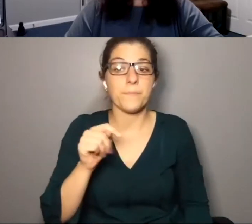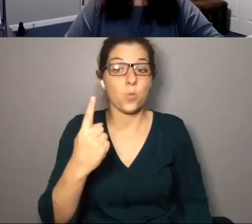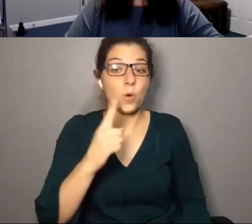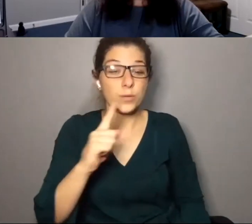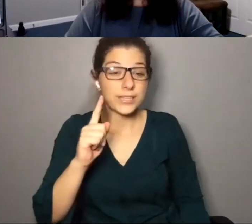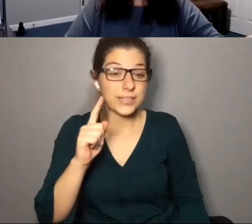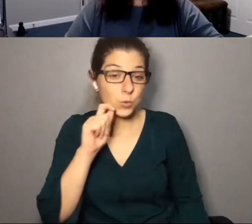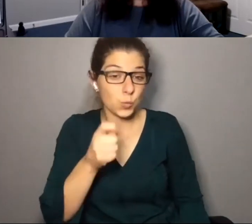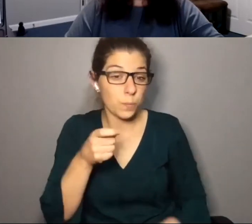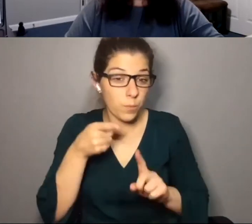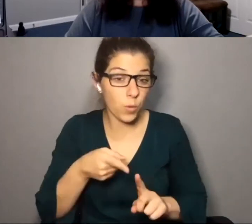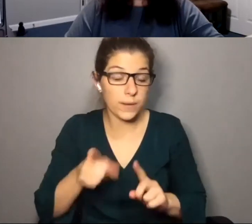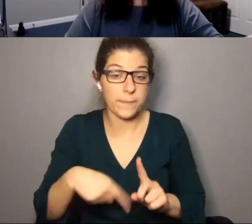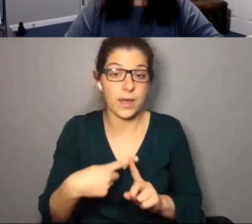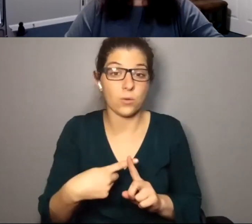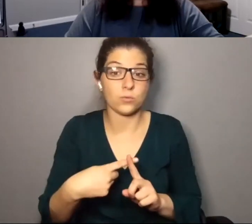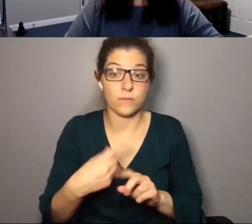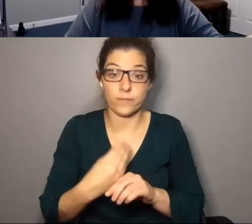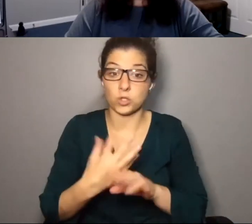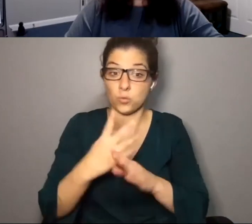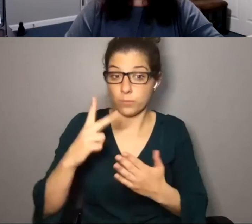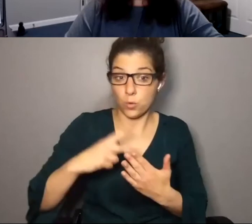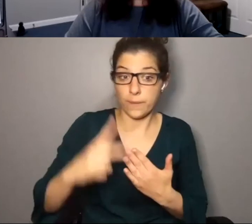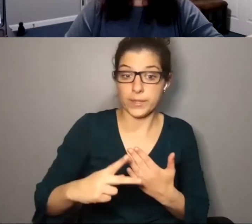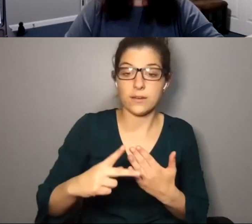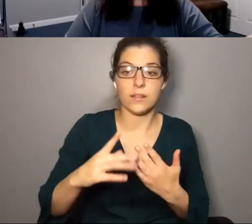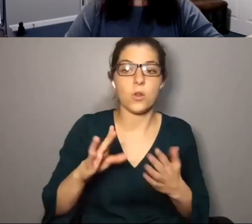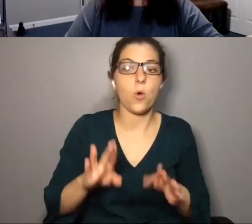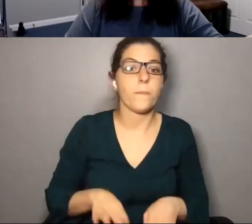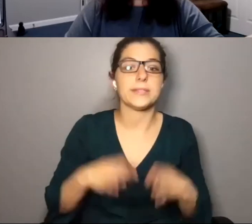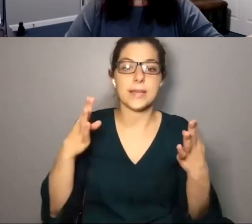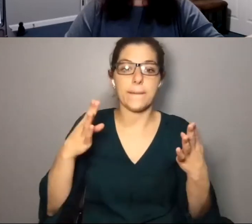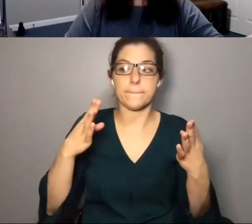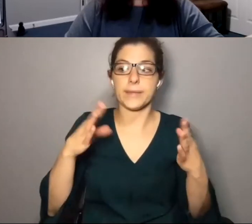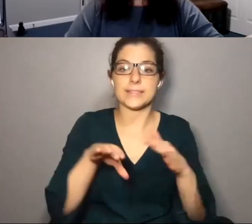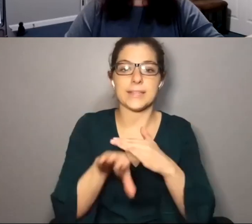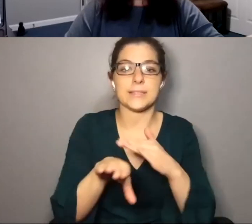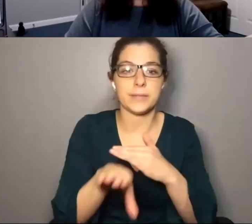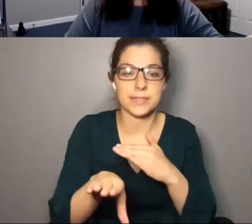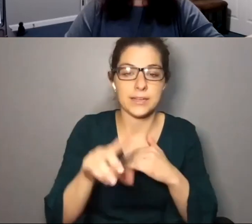the pandemic. But one really key point about virtual programming is it opens up accessibility for